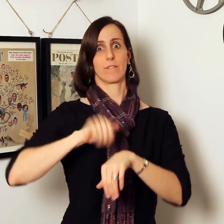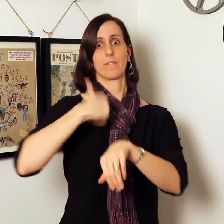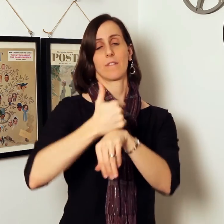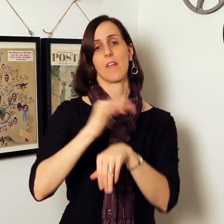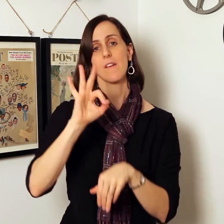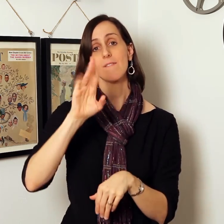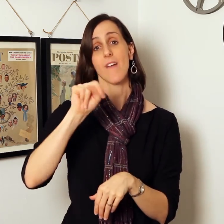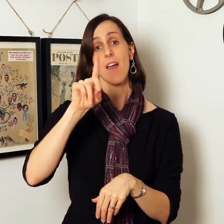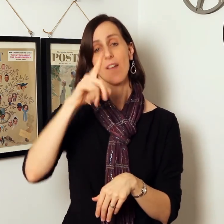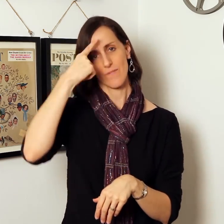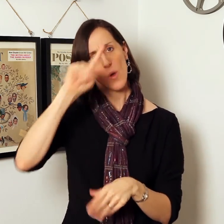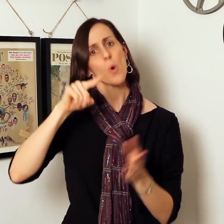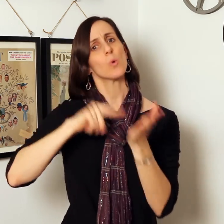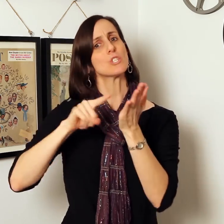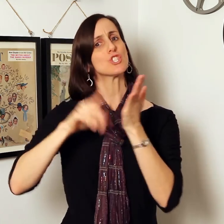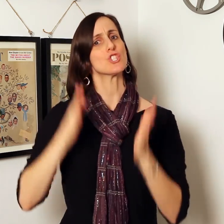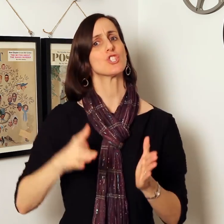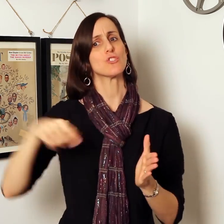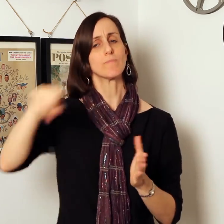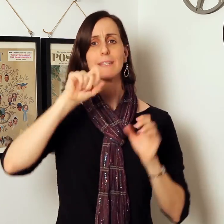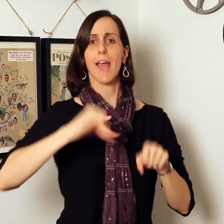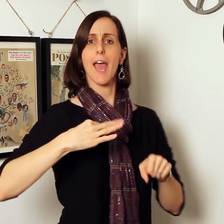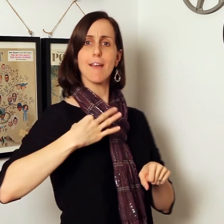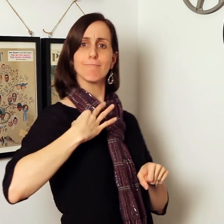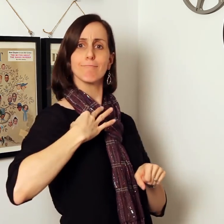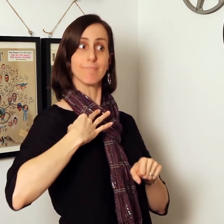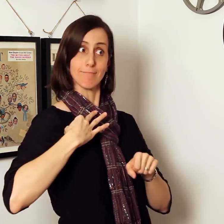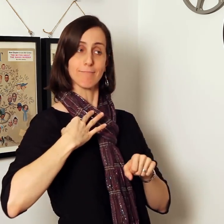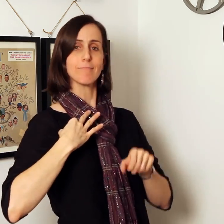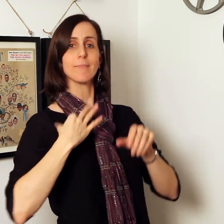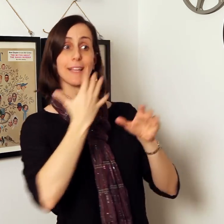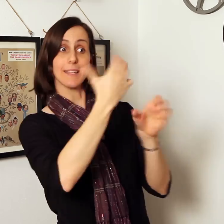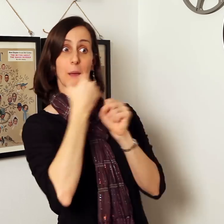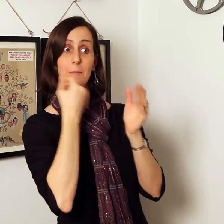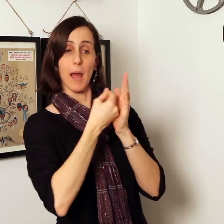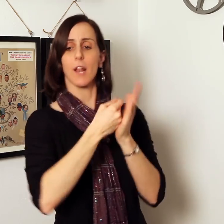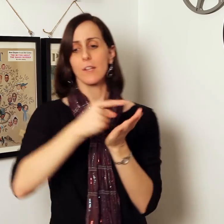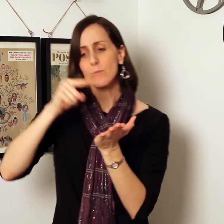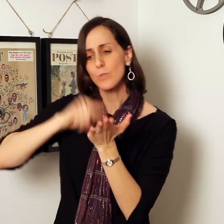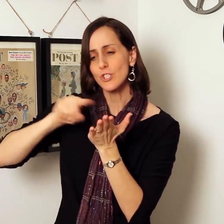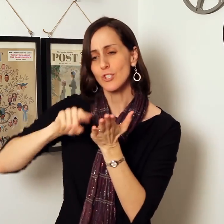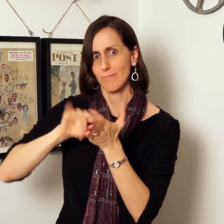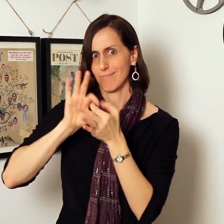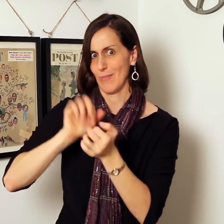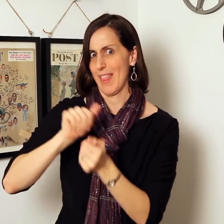to establish a fund where researchers will be able to apply for grants to expand their ASL-related research